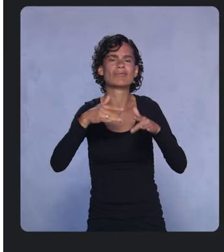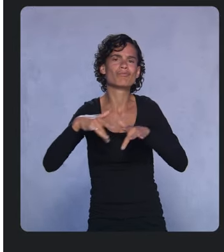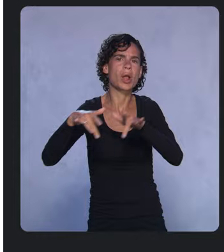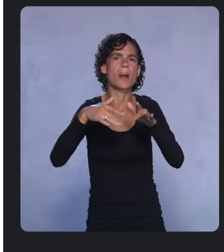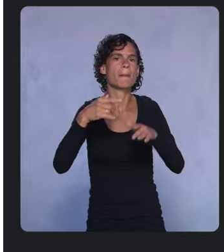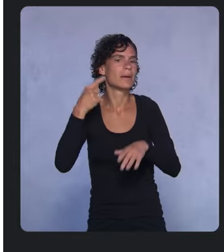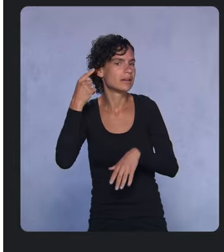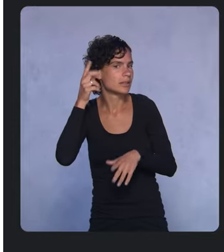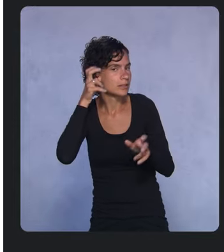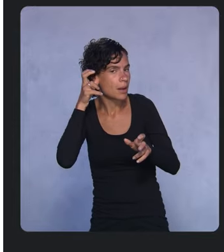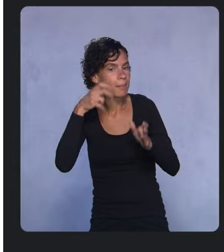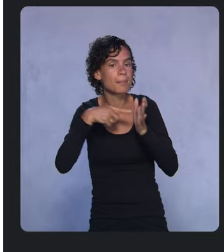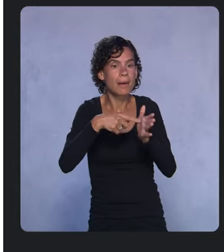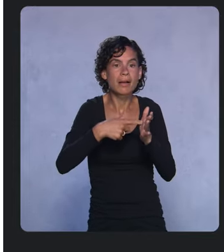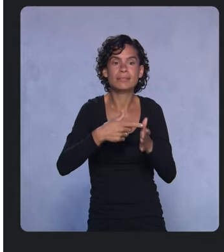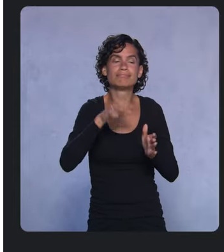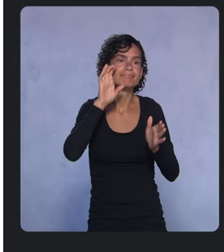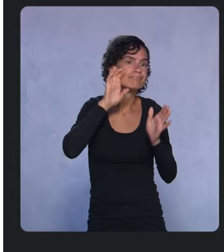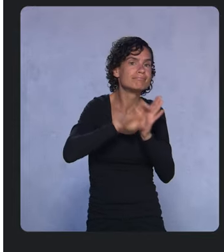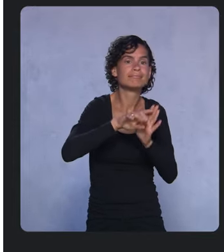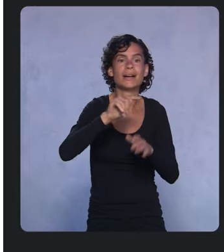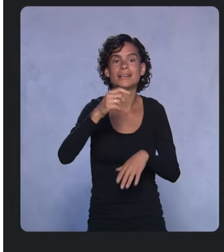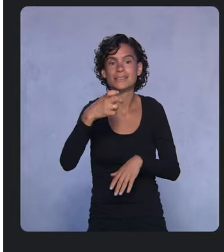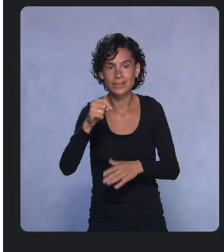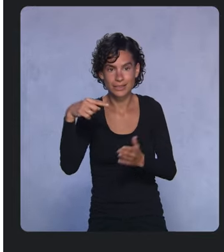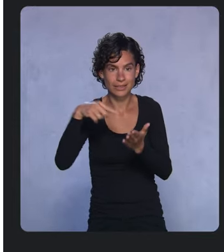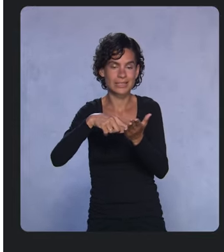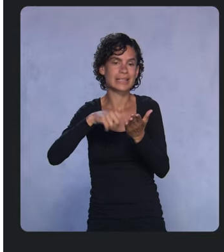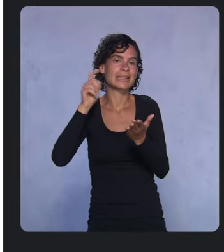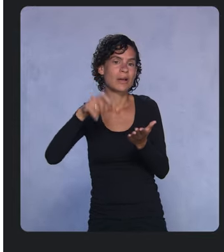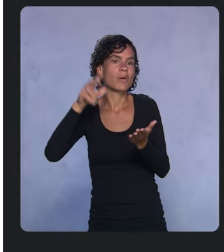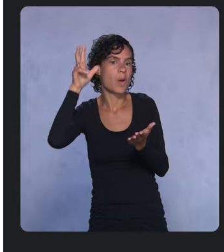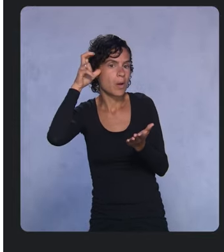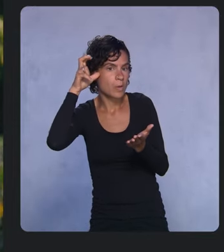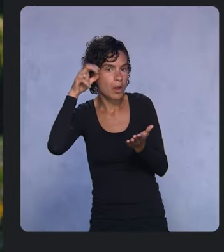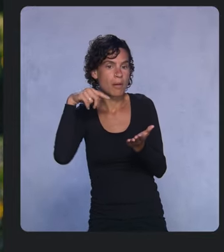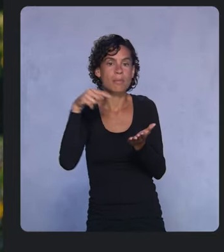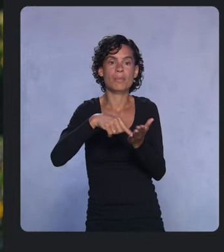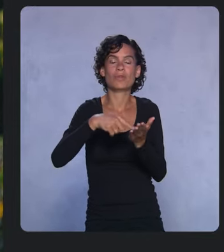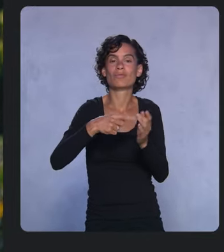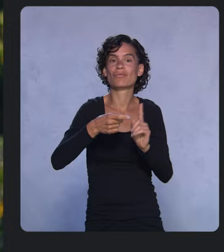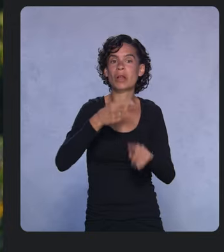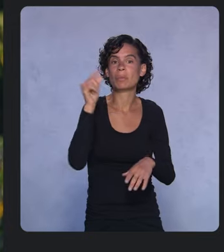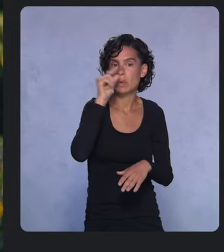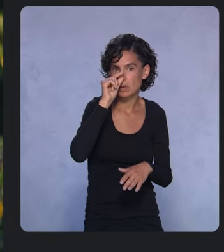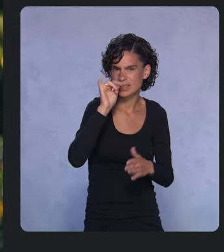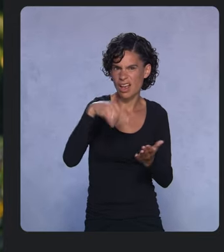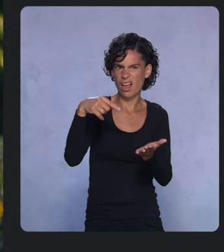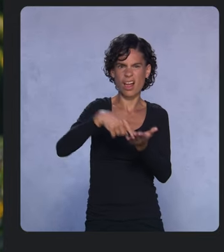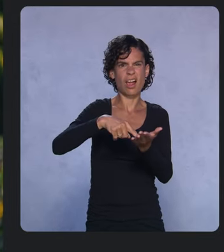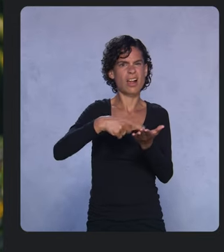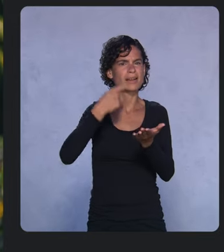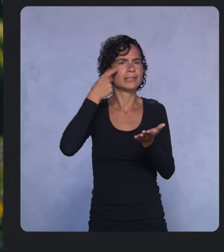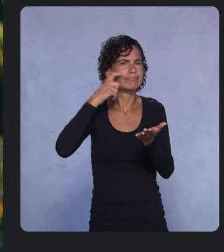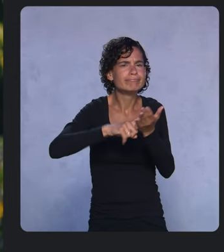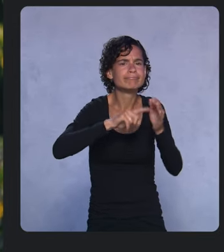and this one by Google can recognize a variety of different sounds. The next step is to build this model into your app.